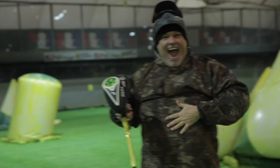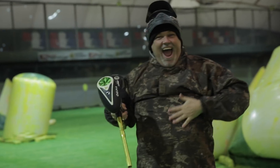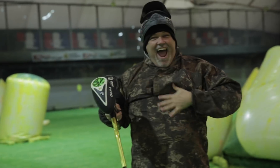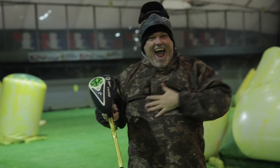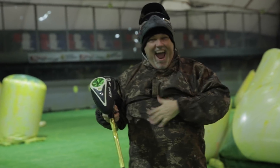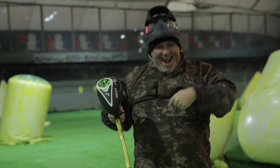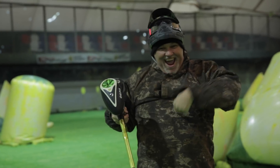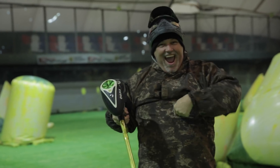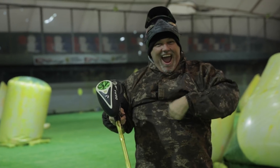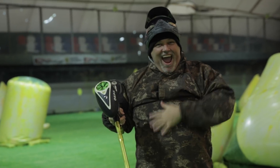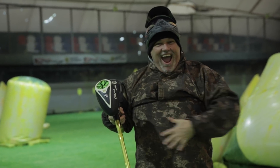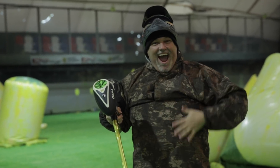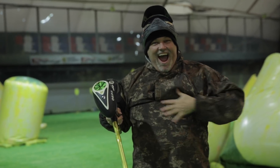I got his abdomen area!